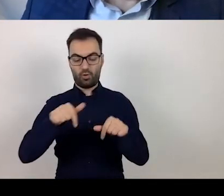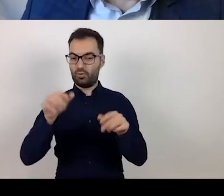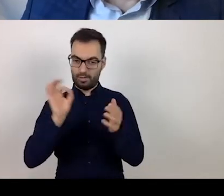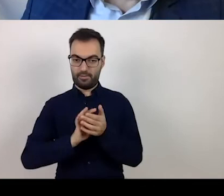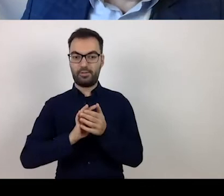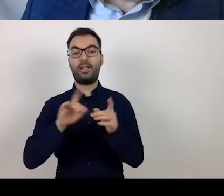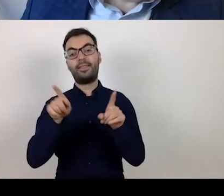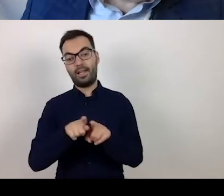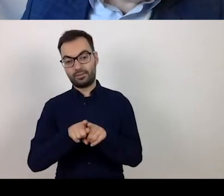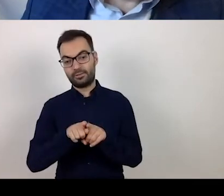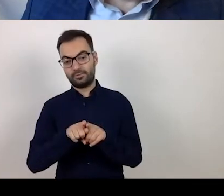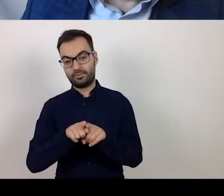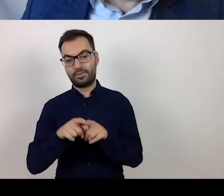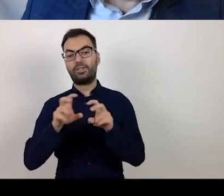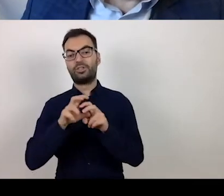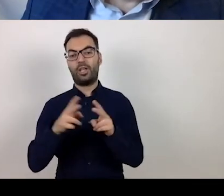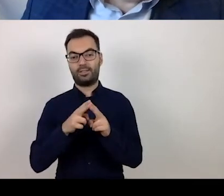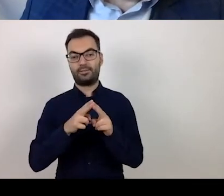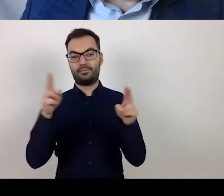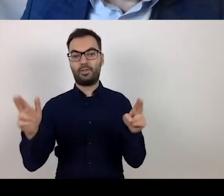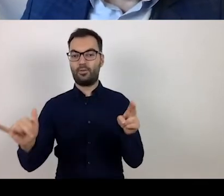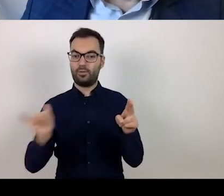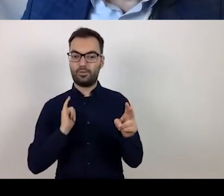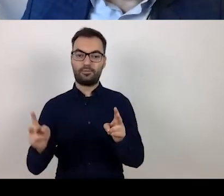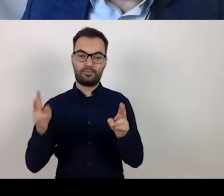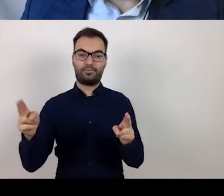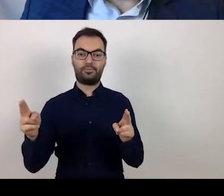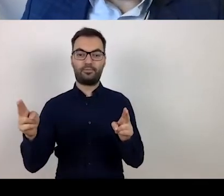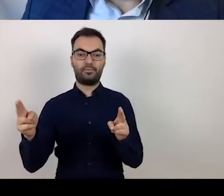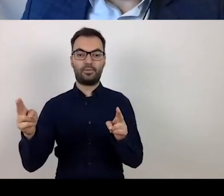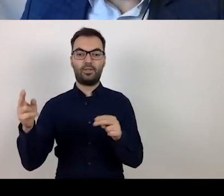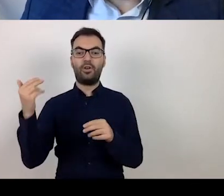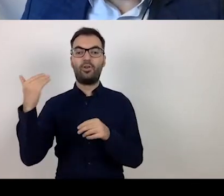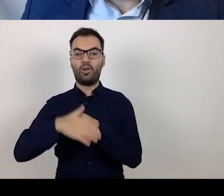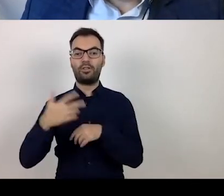There is also the time frame set at the end of 2023